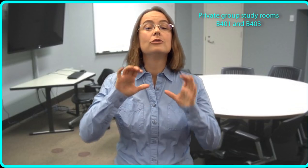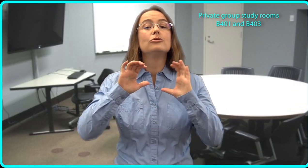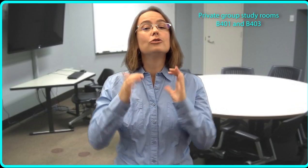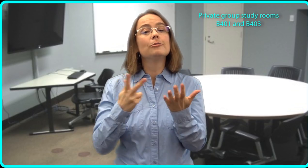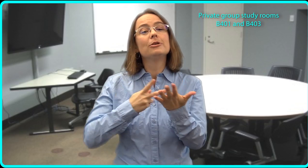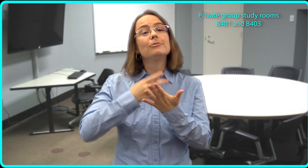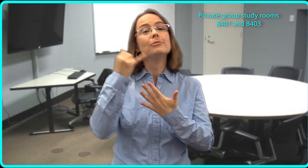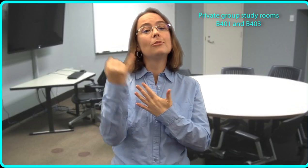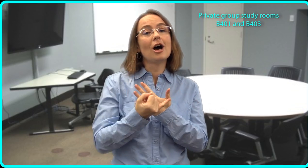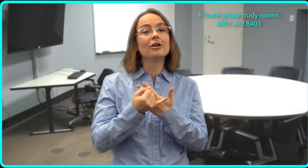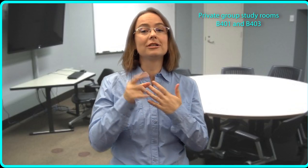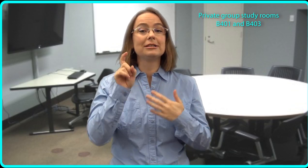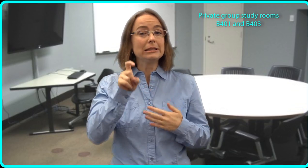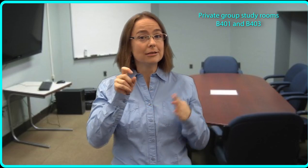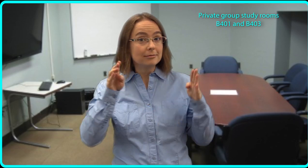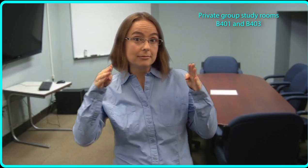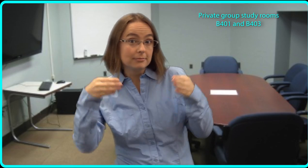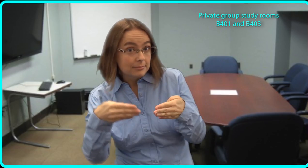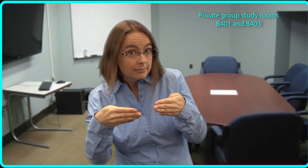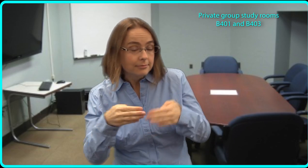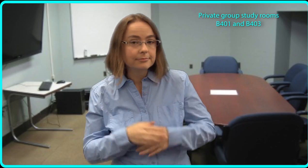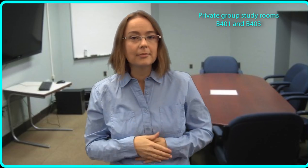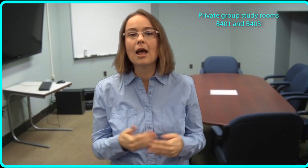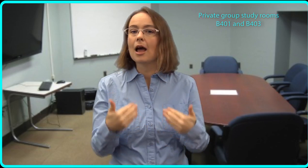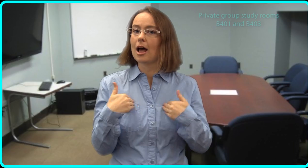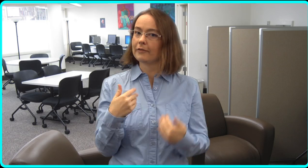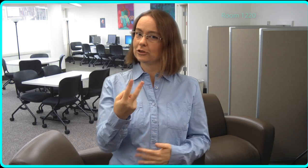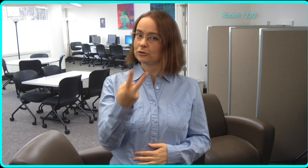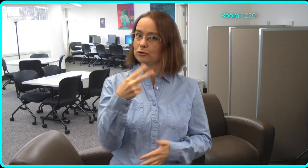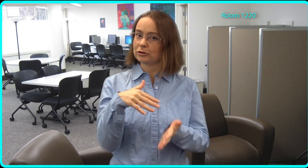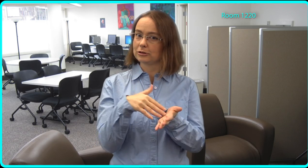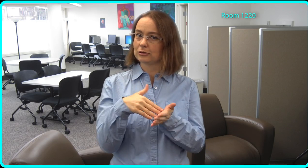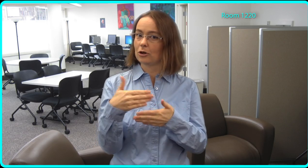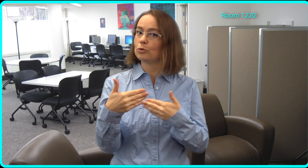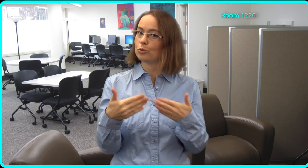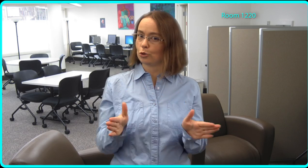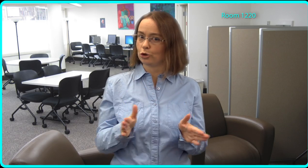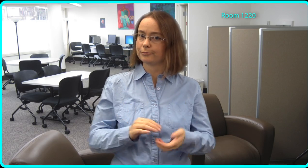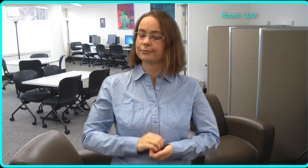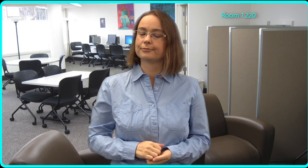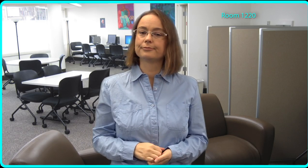Need a room for a group project? The Library has two group study rooms!